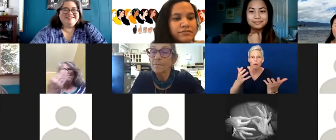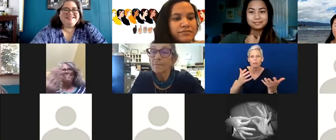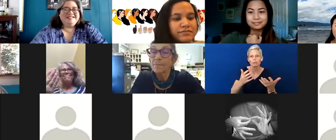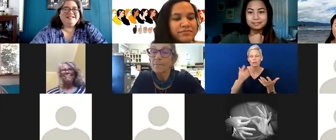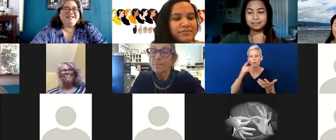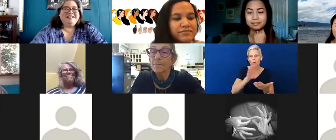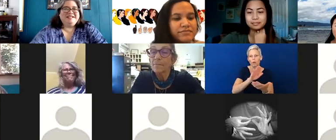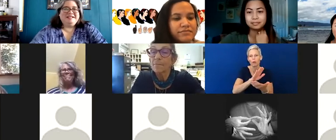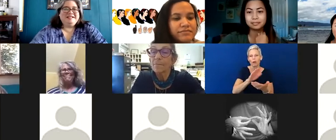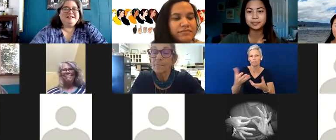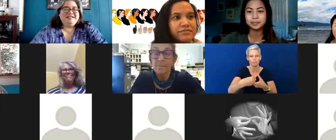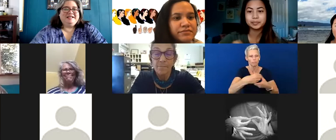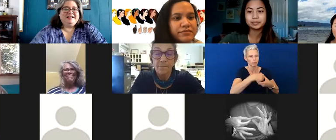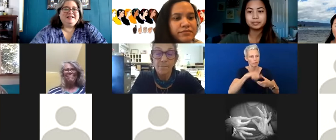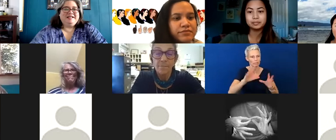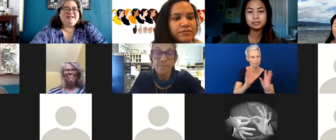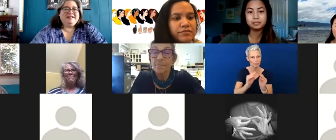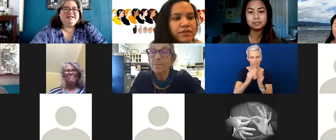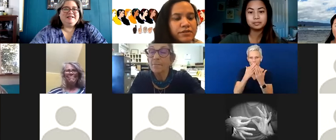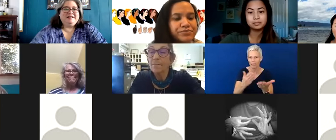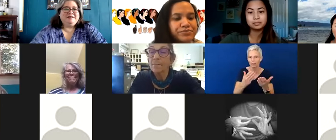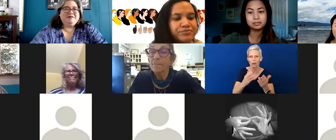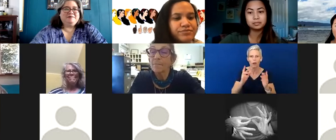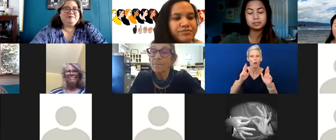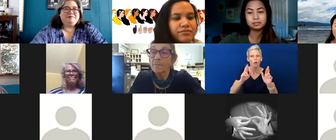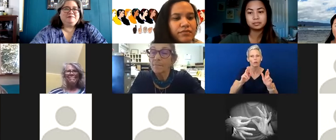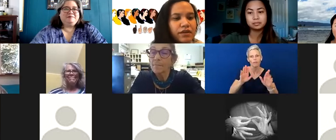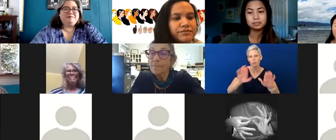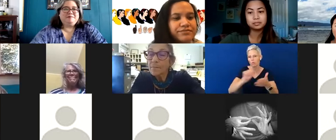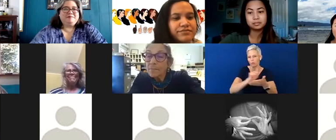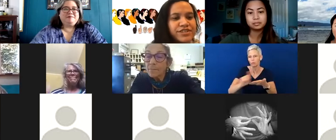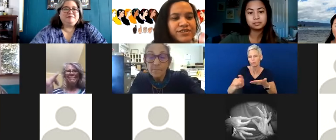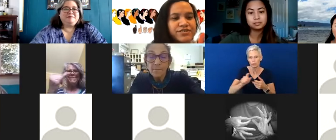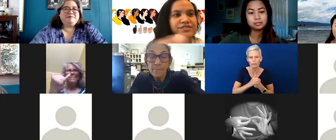attending everyone and hope You all have a great week. And thank you again, Terry.